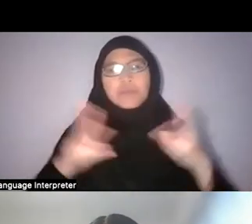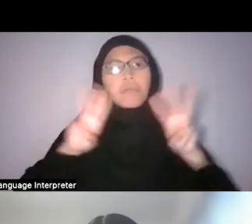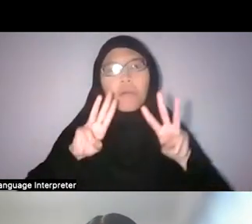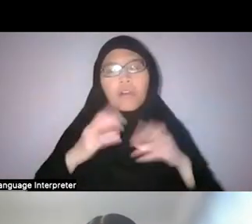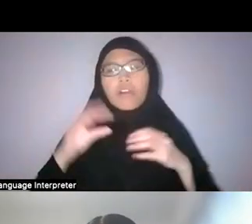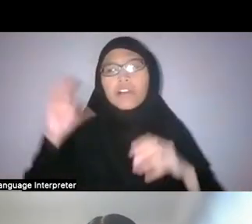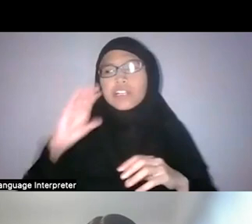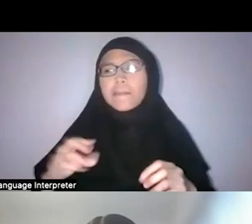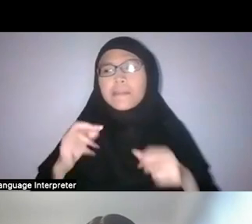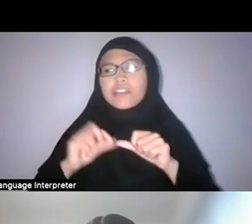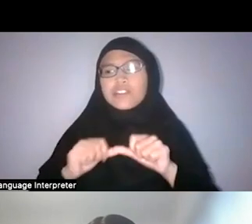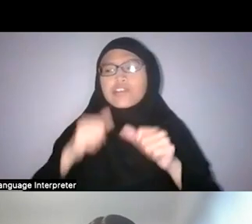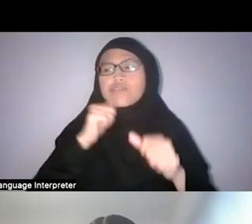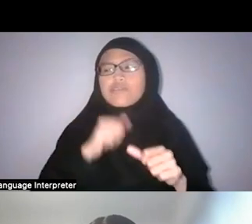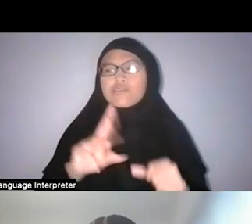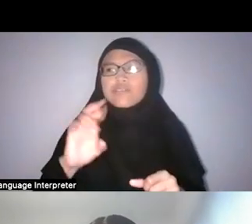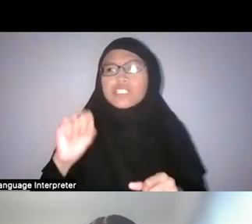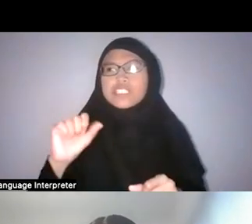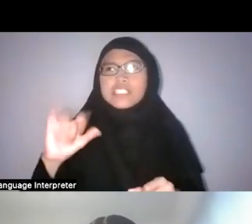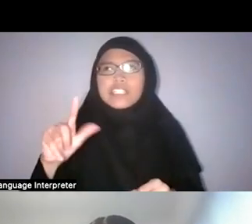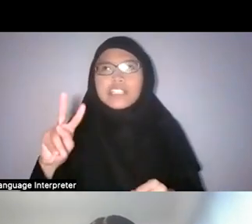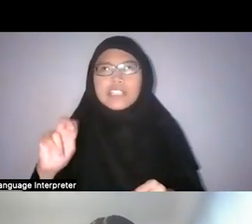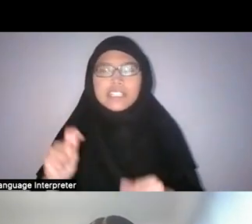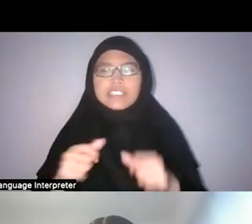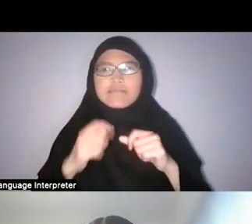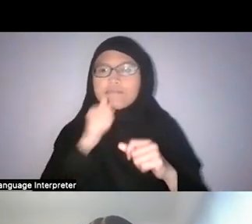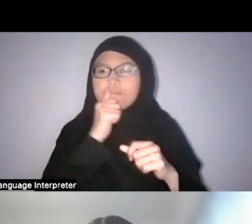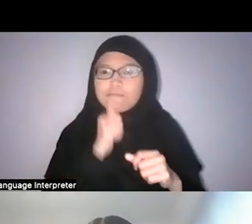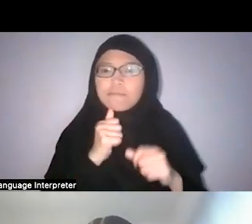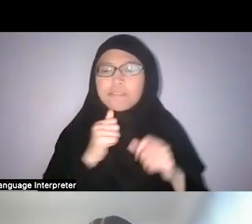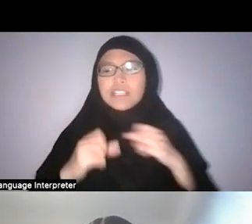I think it's really about prioritising different things.